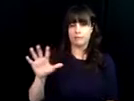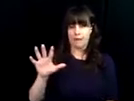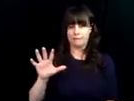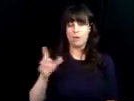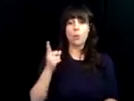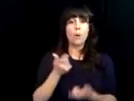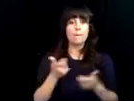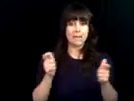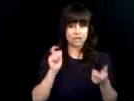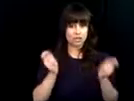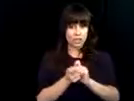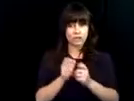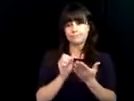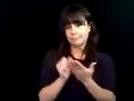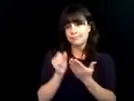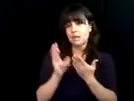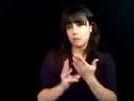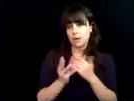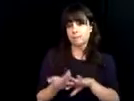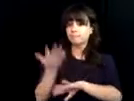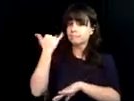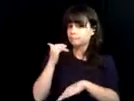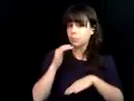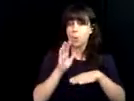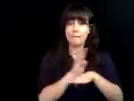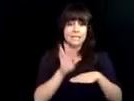There have been a lot of changes since I started working with employers in